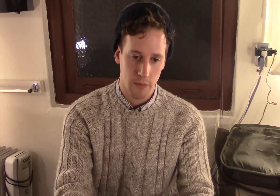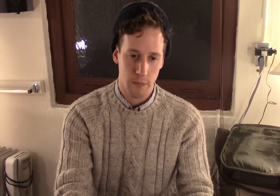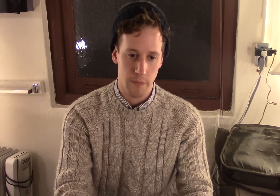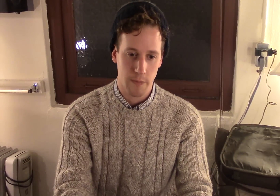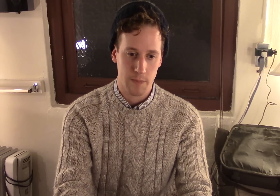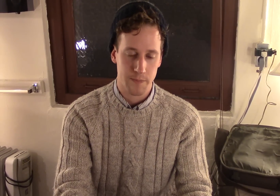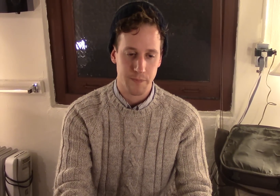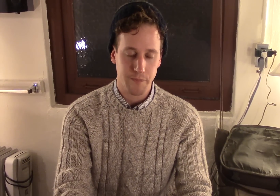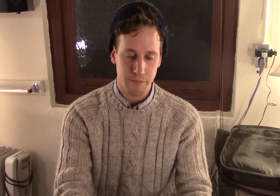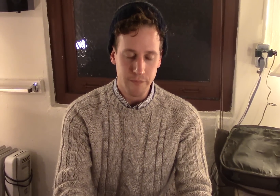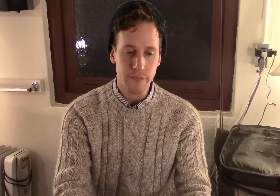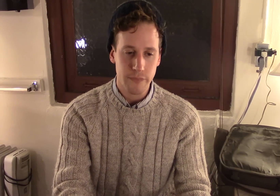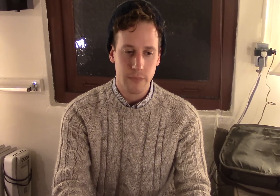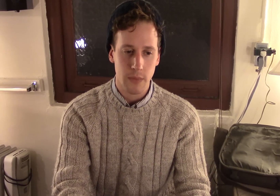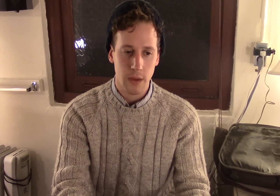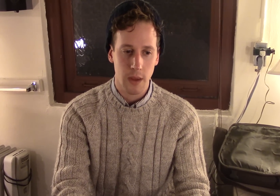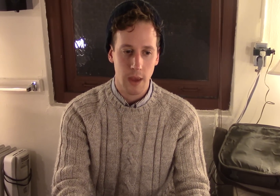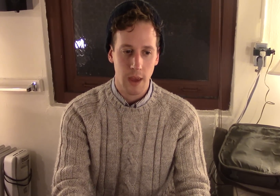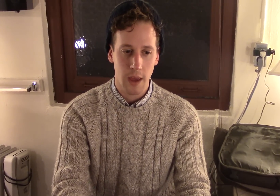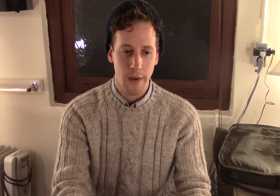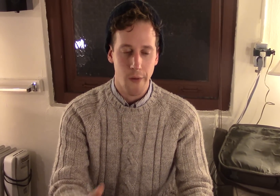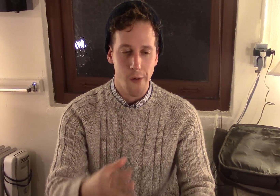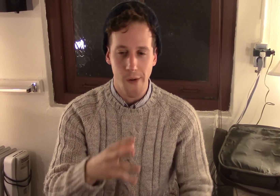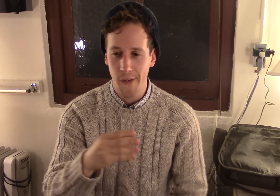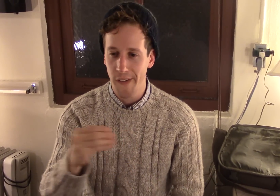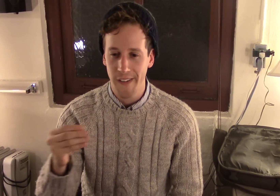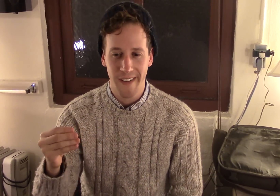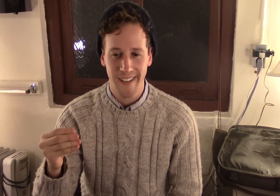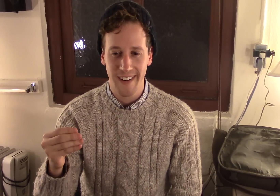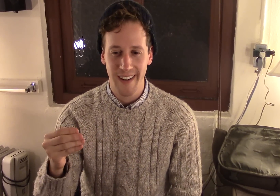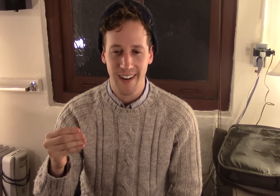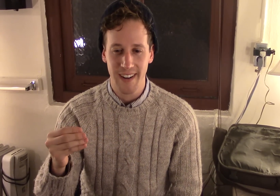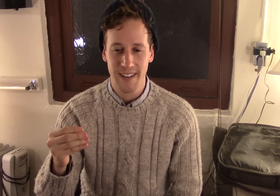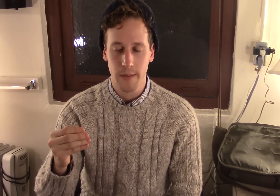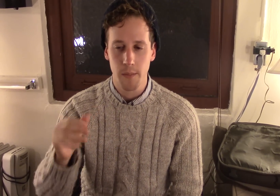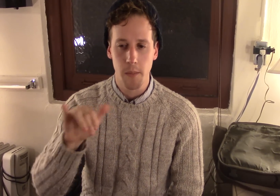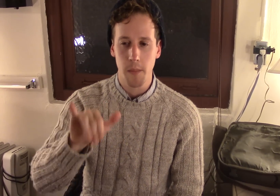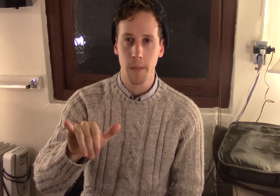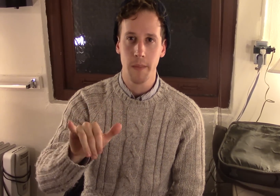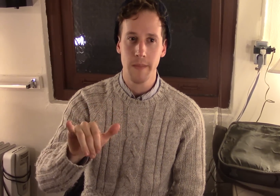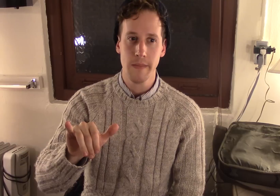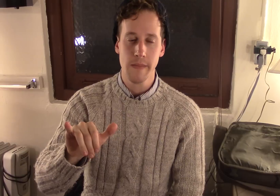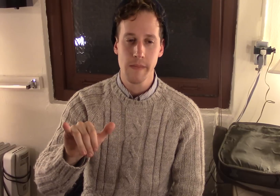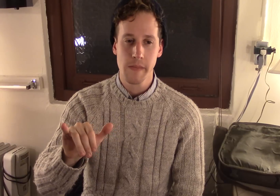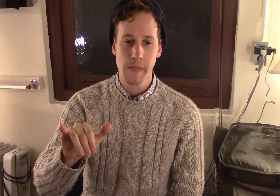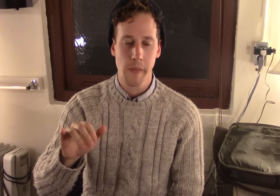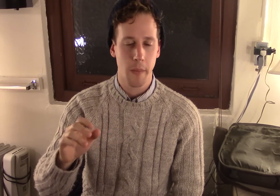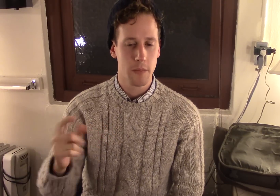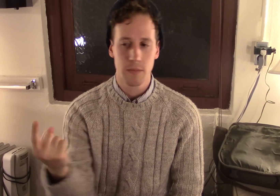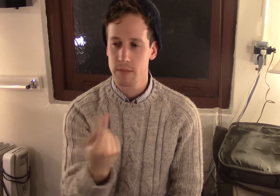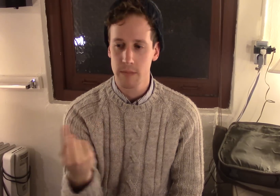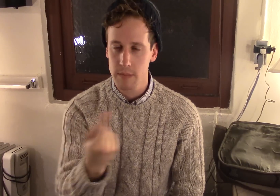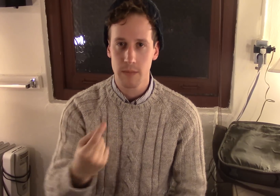I'm grateful and it